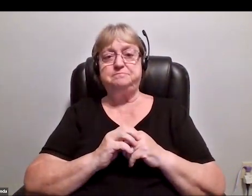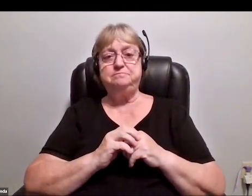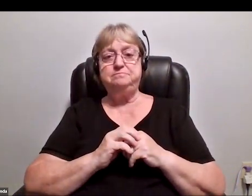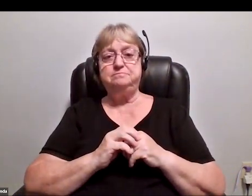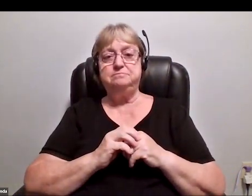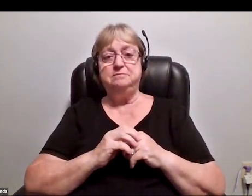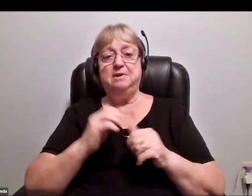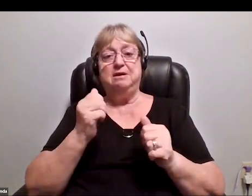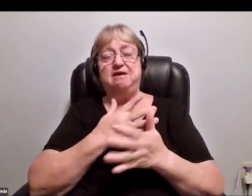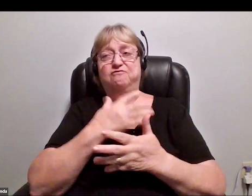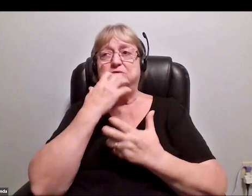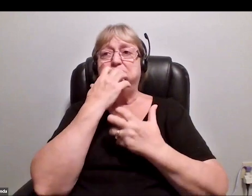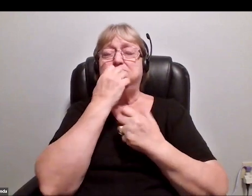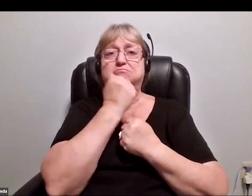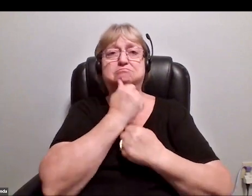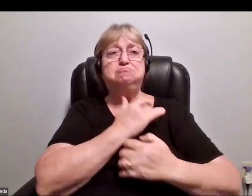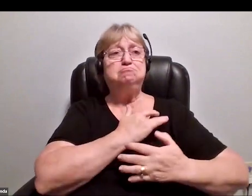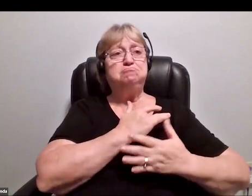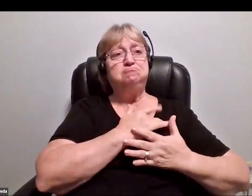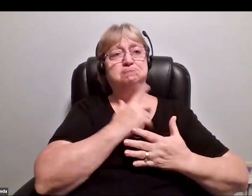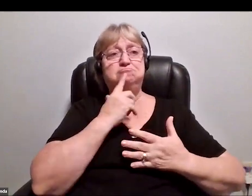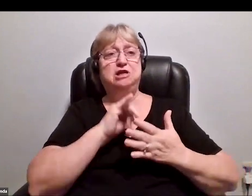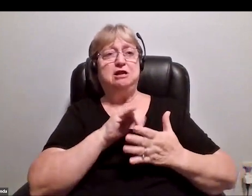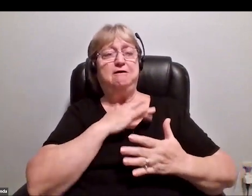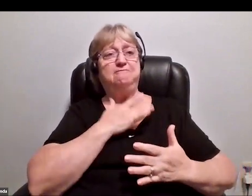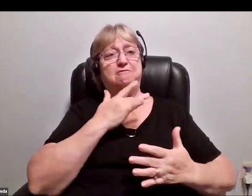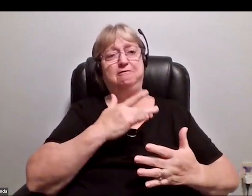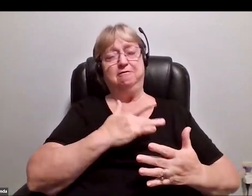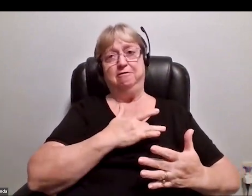Every precious heart that I have ever felt